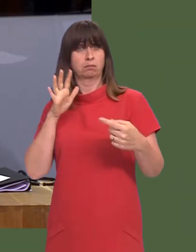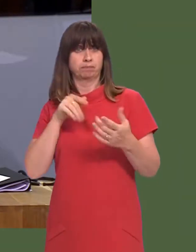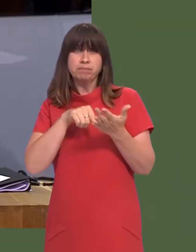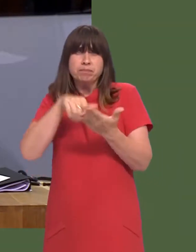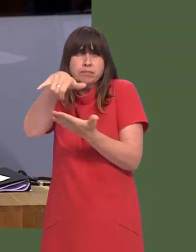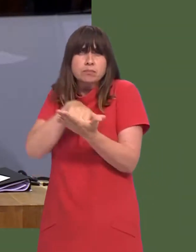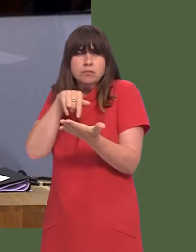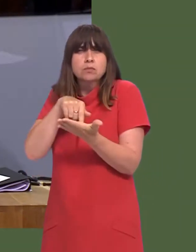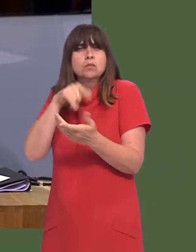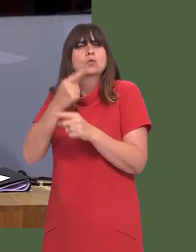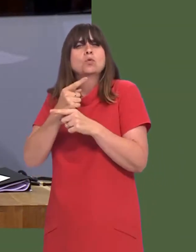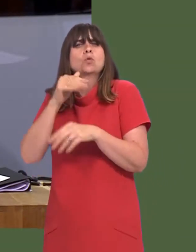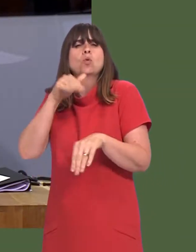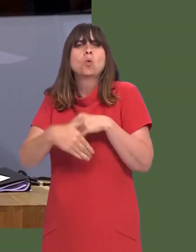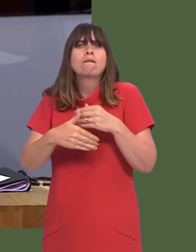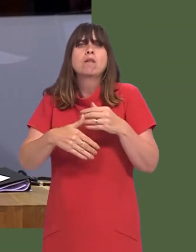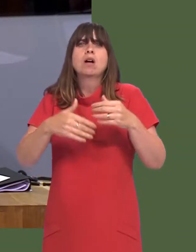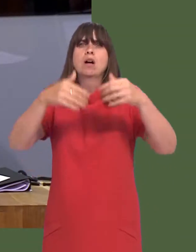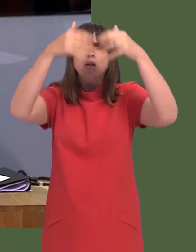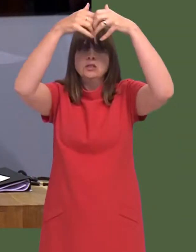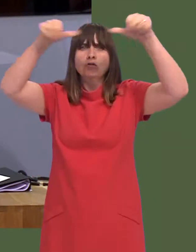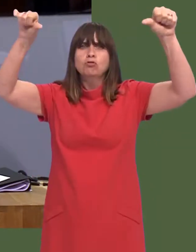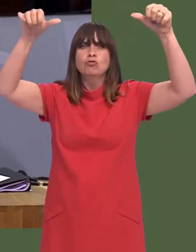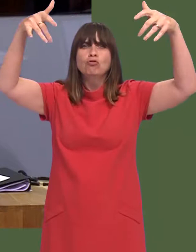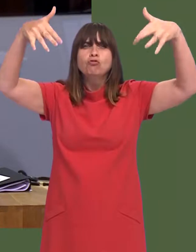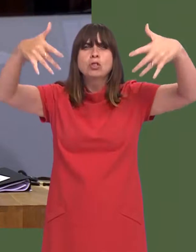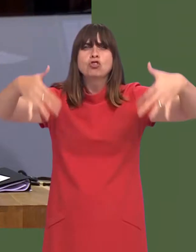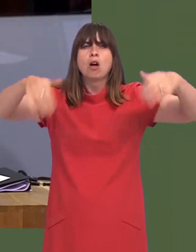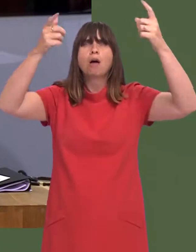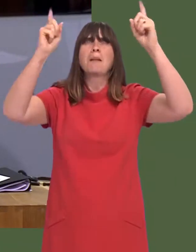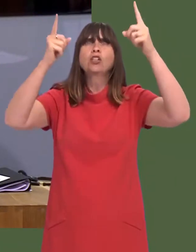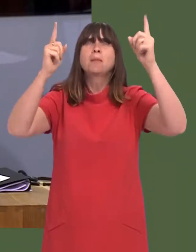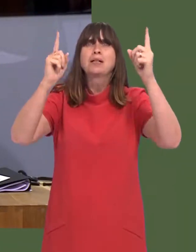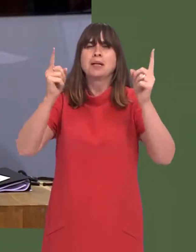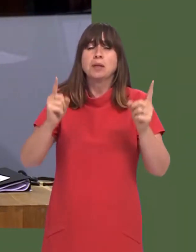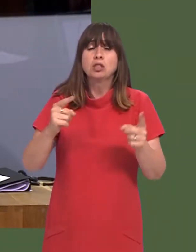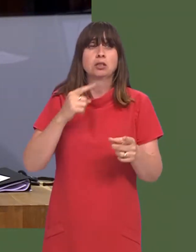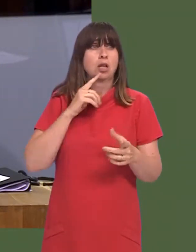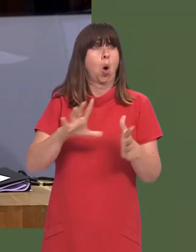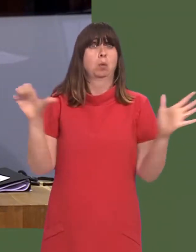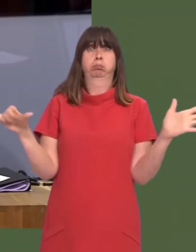And, importantly, it talks about structures and the way structures willóand I think the words that they use is: Andrew R.T.